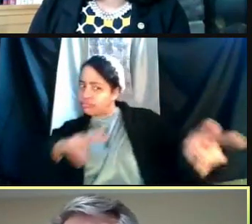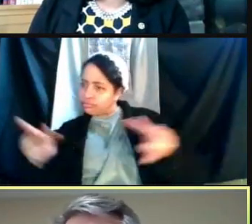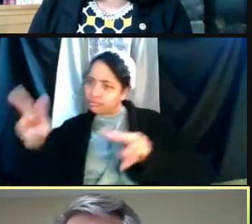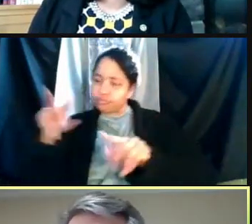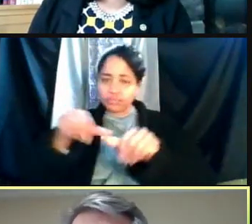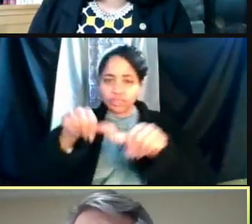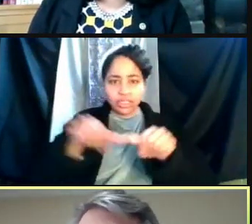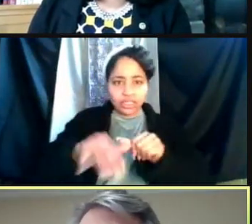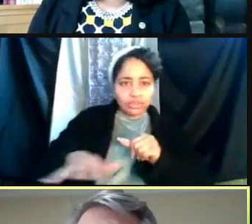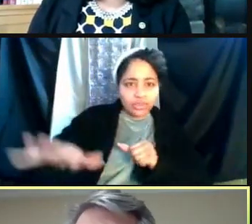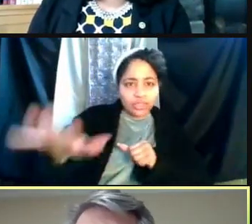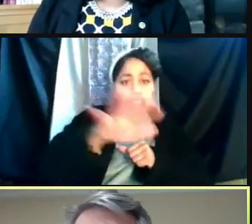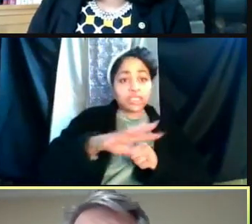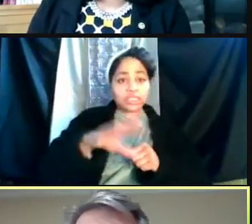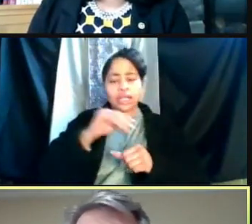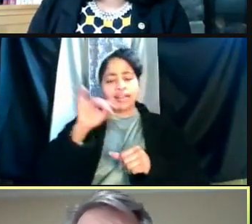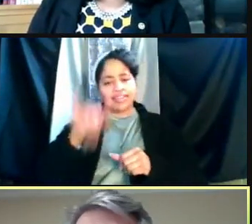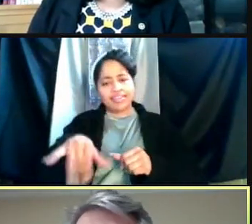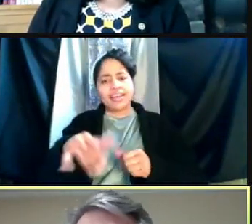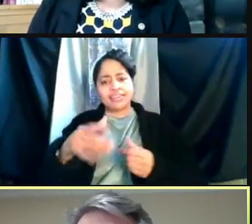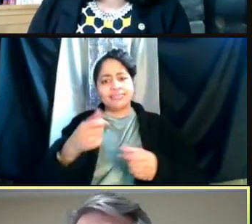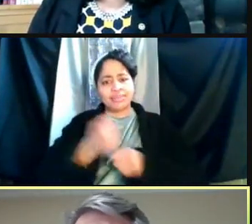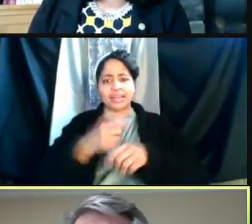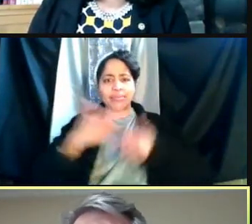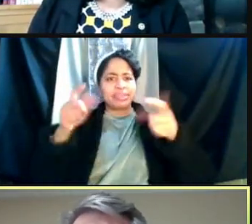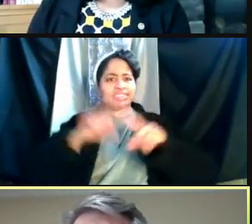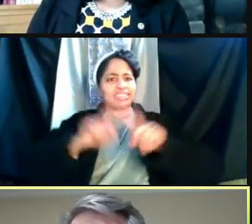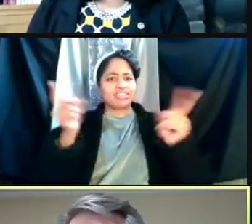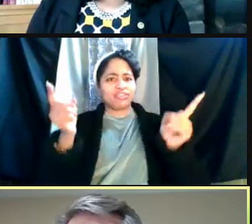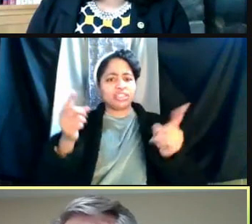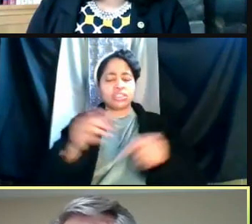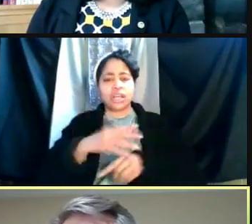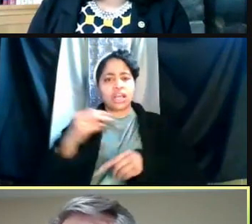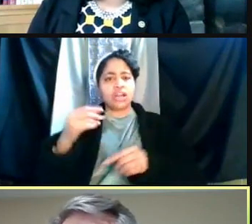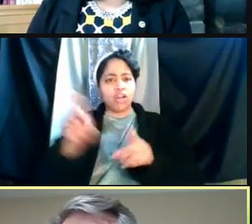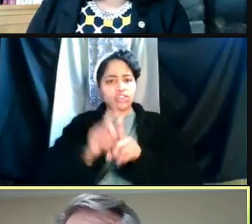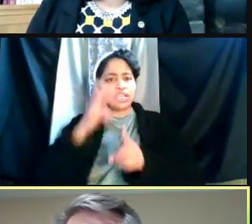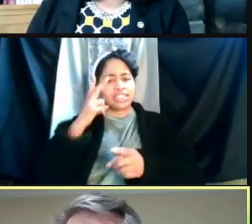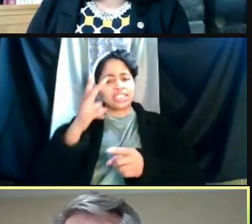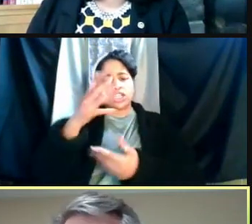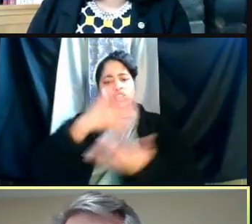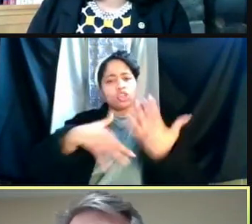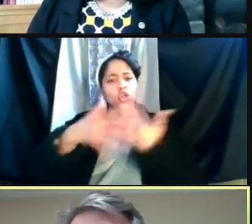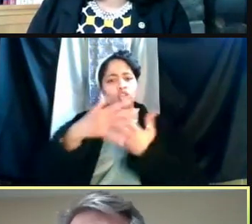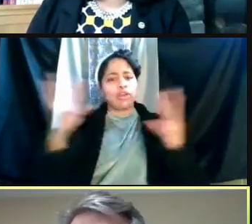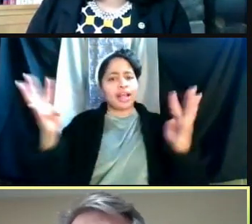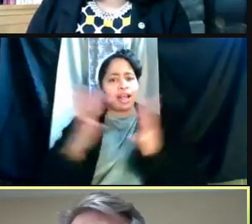and that's the difference. Off-campus, we're seeing social gatherings having been the driver for spread